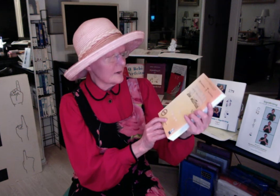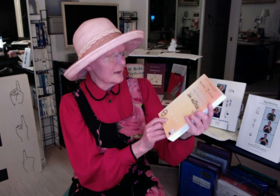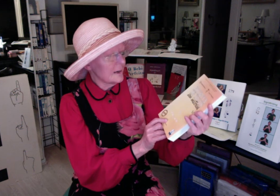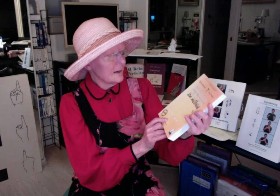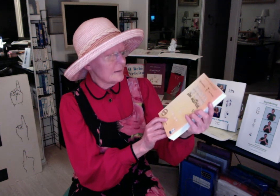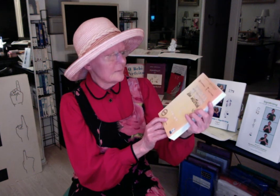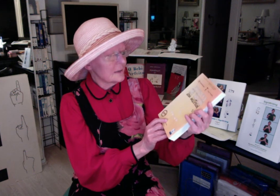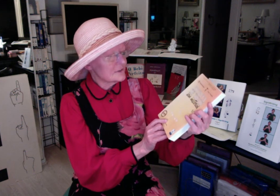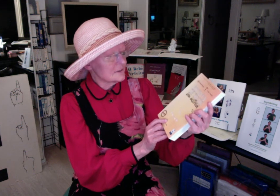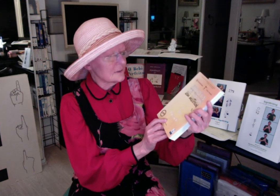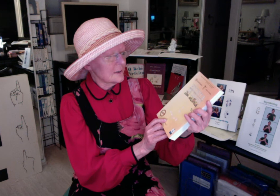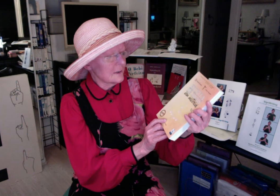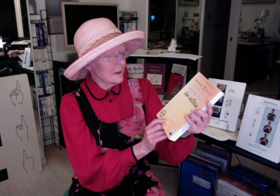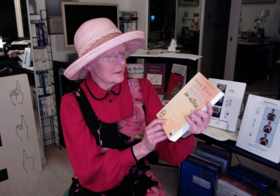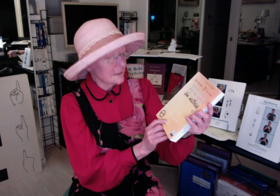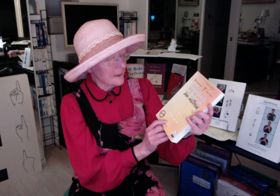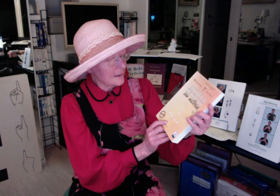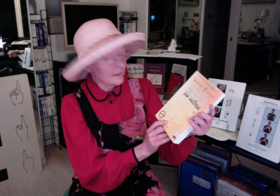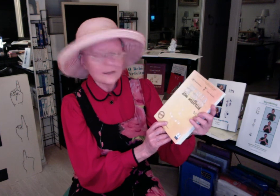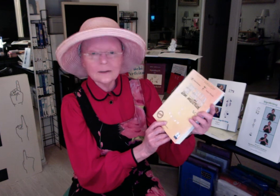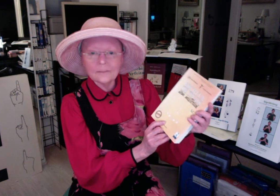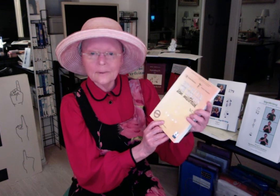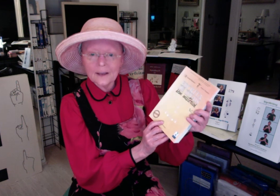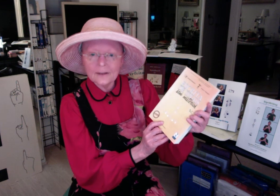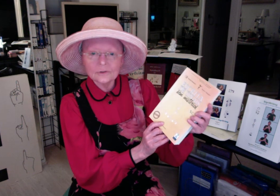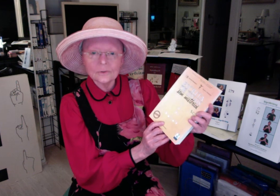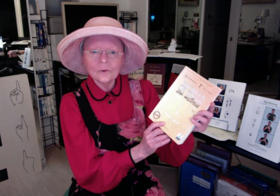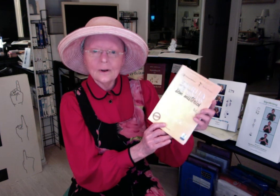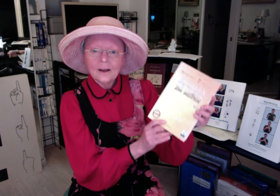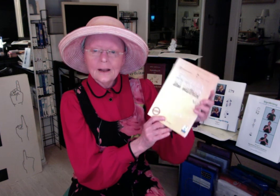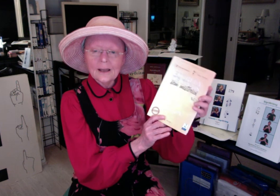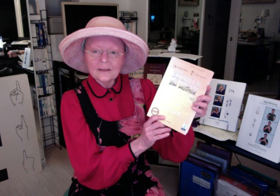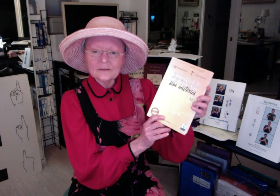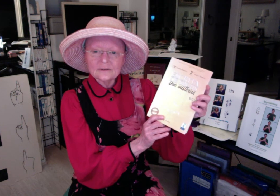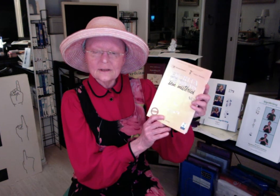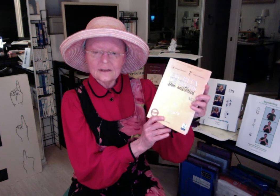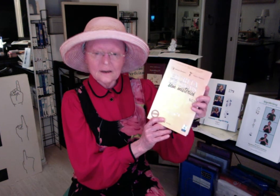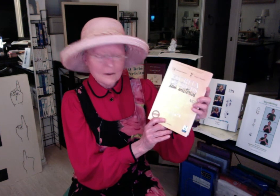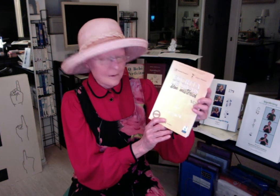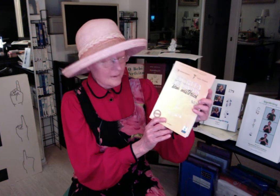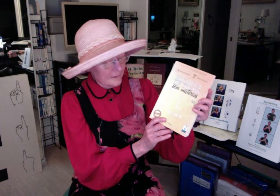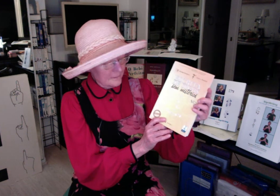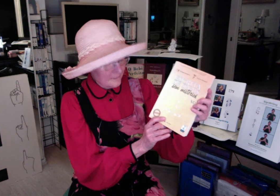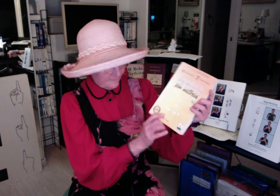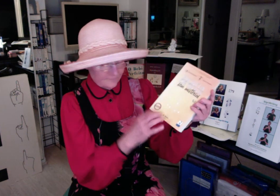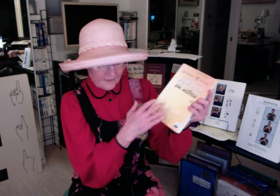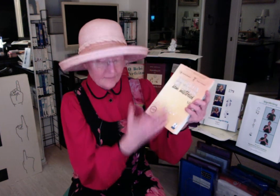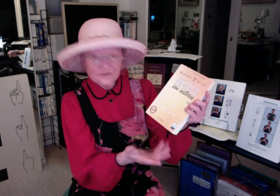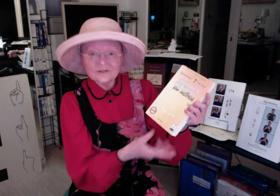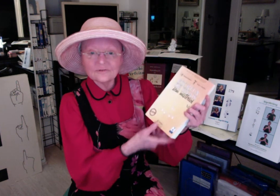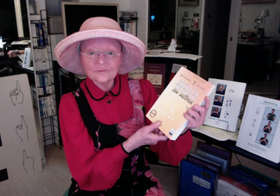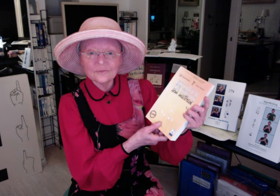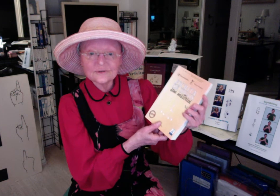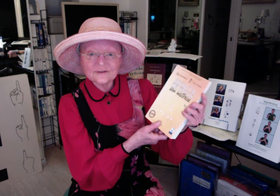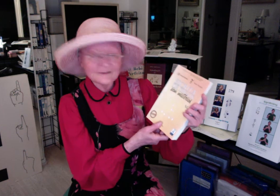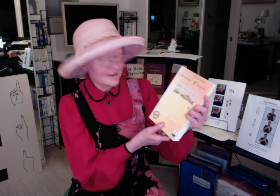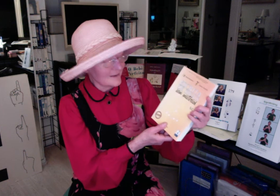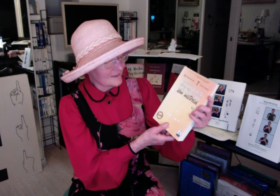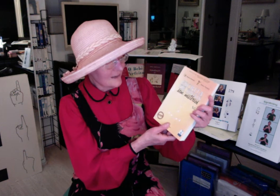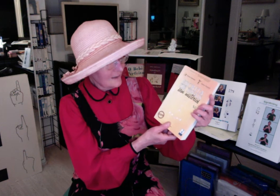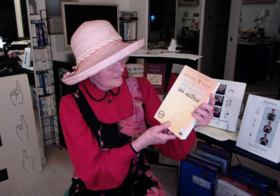Madson and Raquel Barreto and they are obviously from Brazil and this